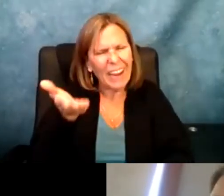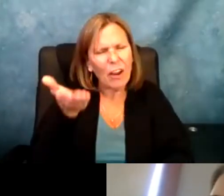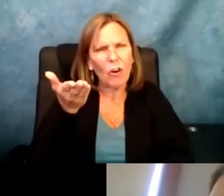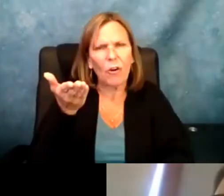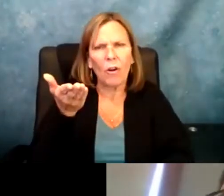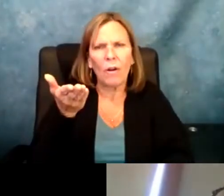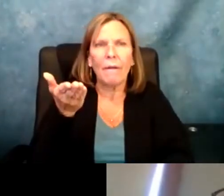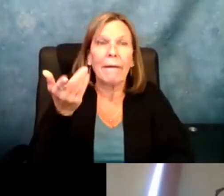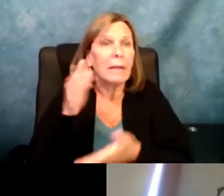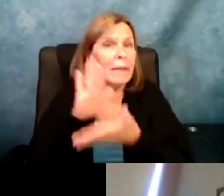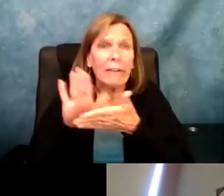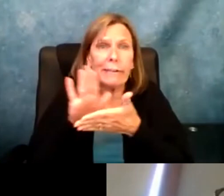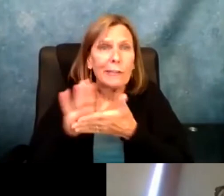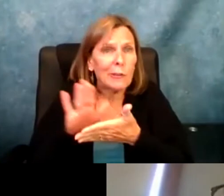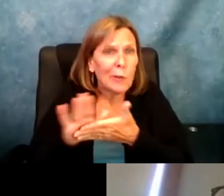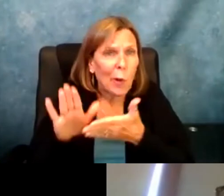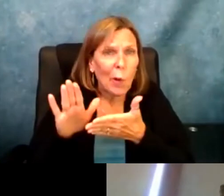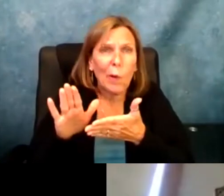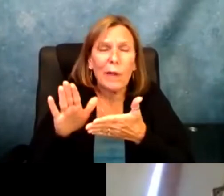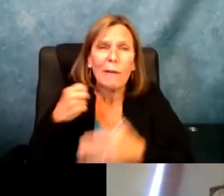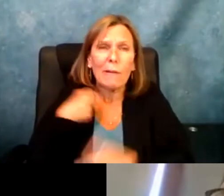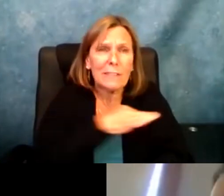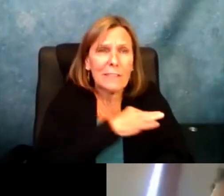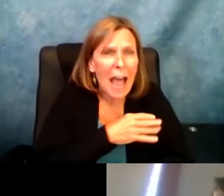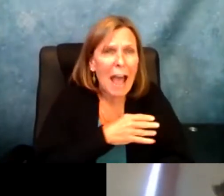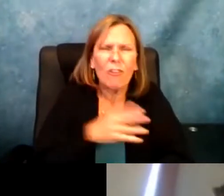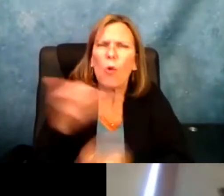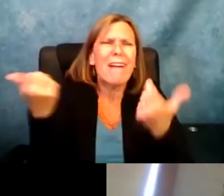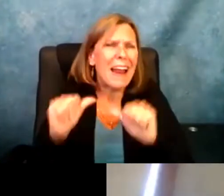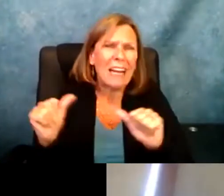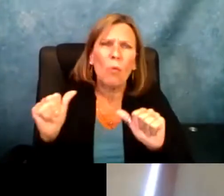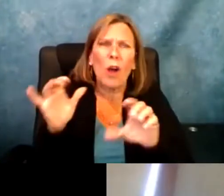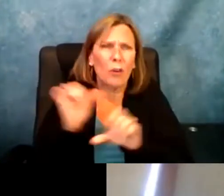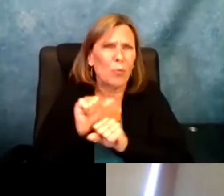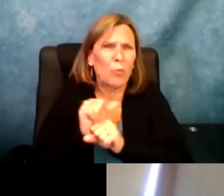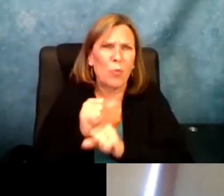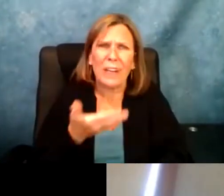work with the students